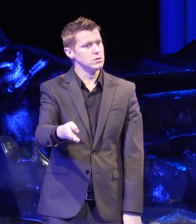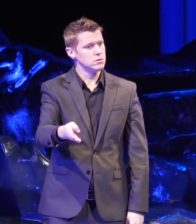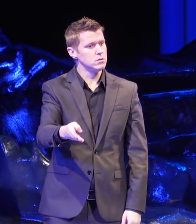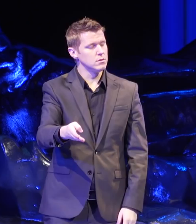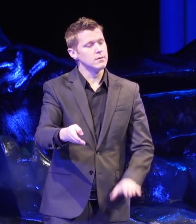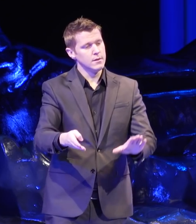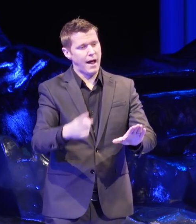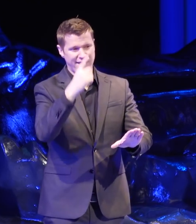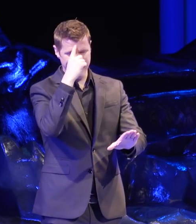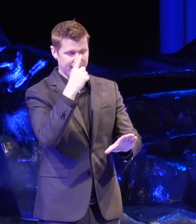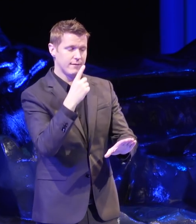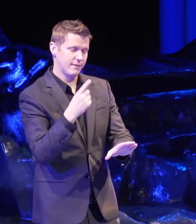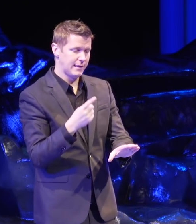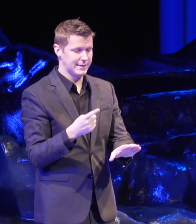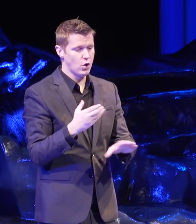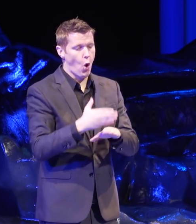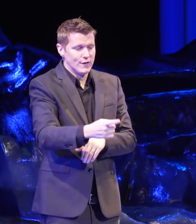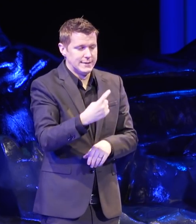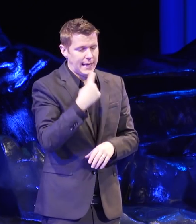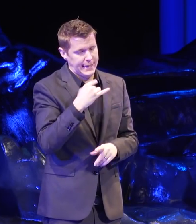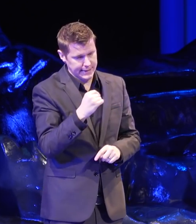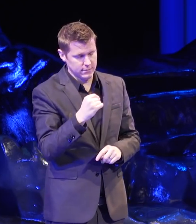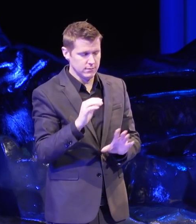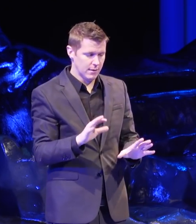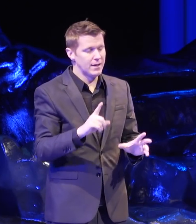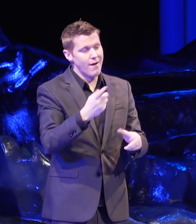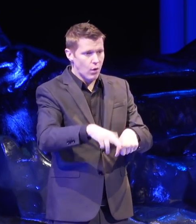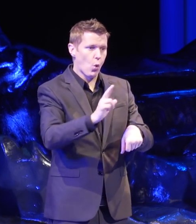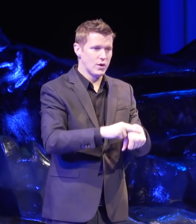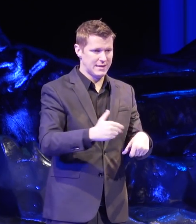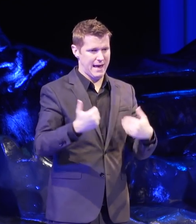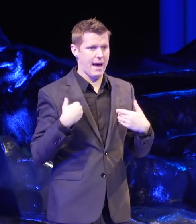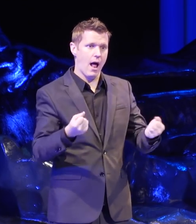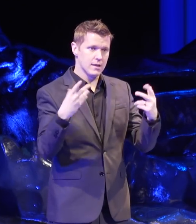Now I think he's overstating it to make a point. I mean, of course there was still a lot of policy work